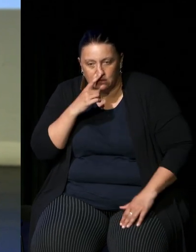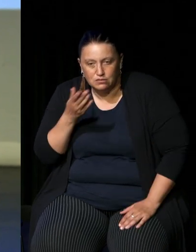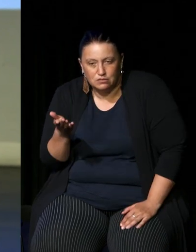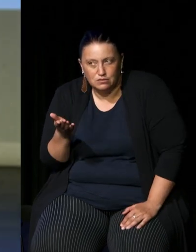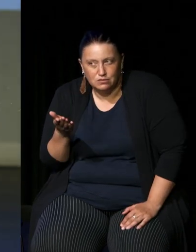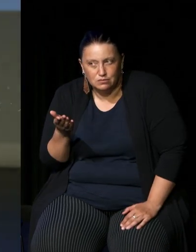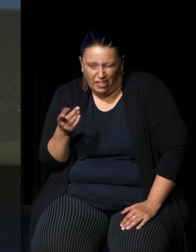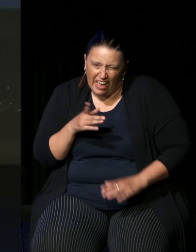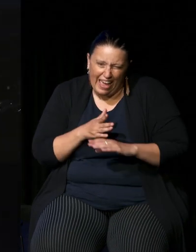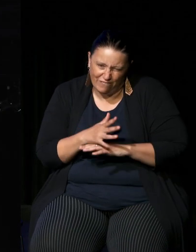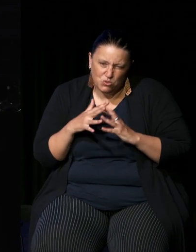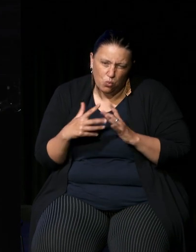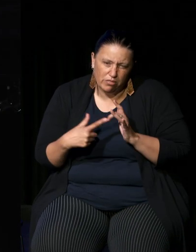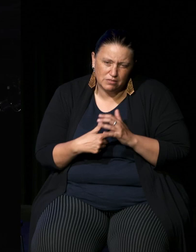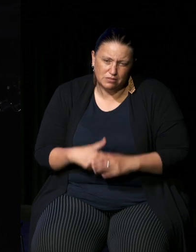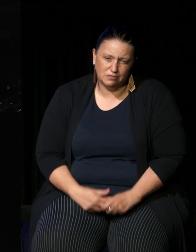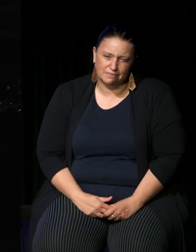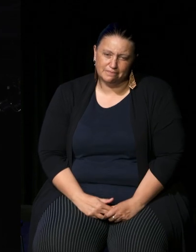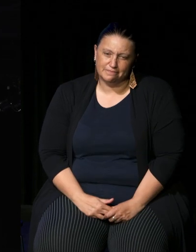Rachel can I just ask you one of the questions here that we haven't covered